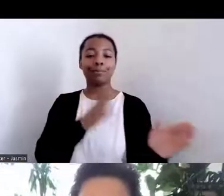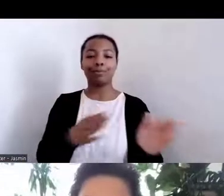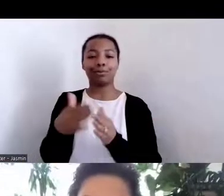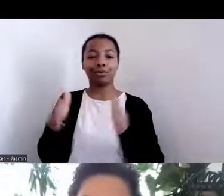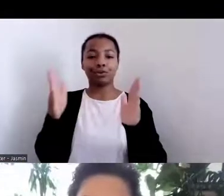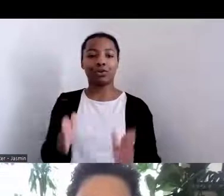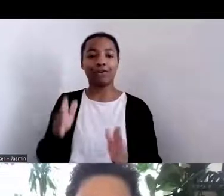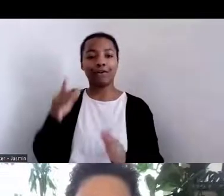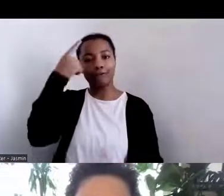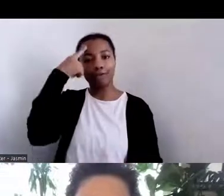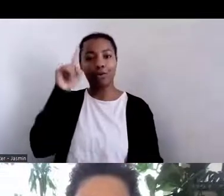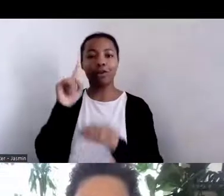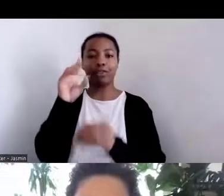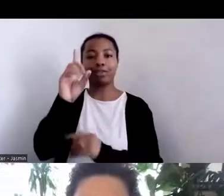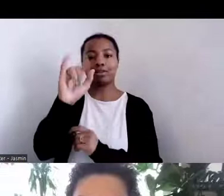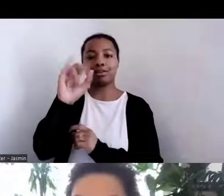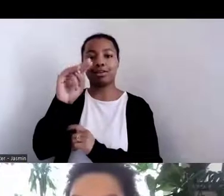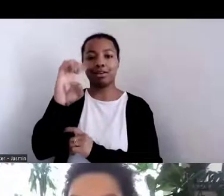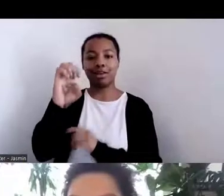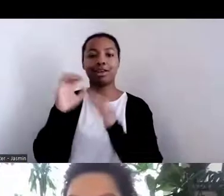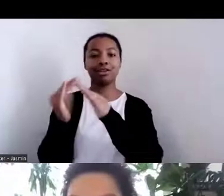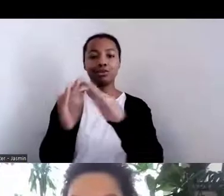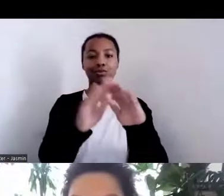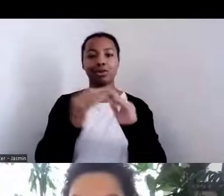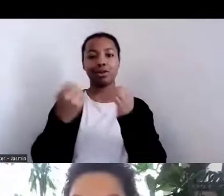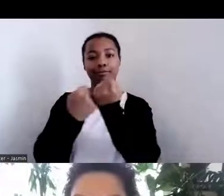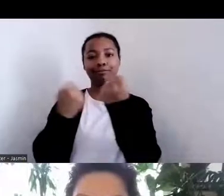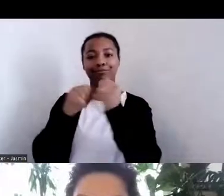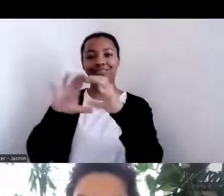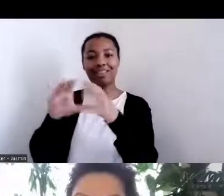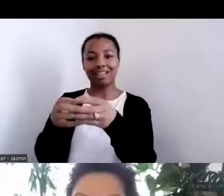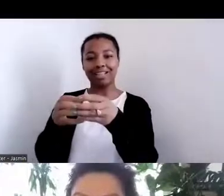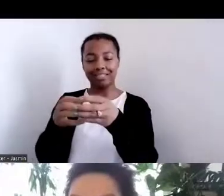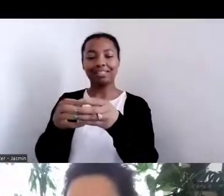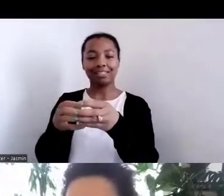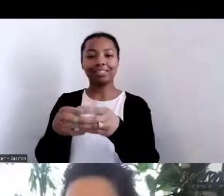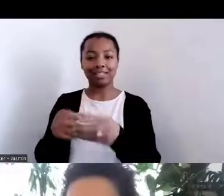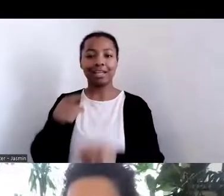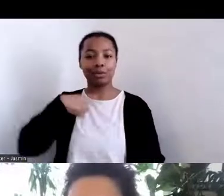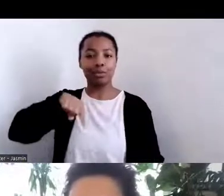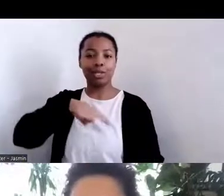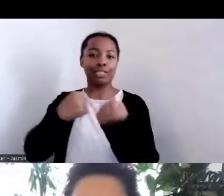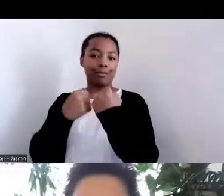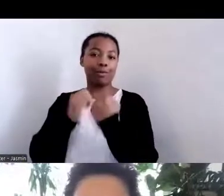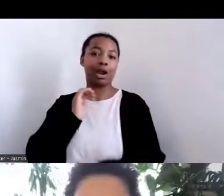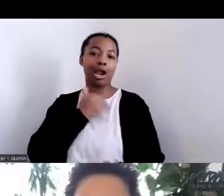And we really stand on our goal of what is written here in Diné.